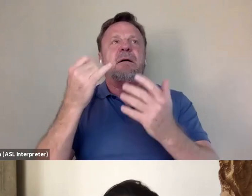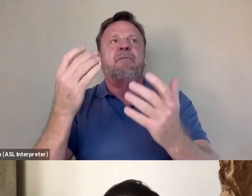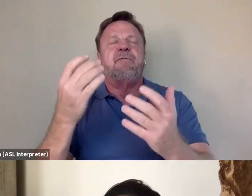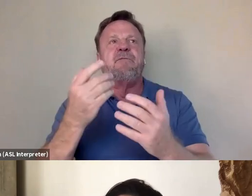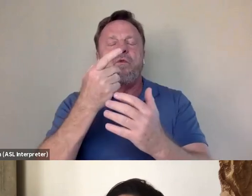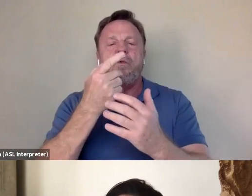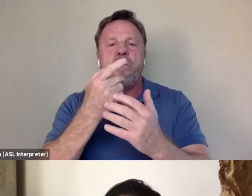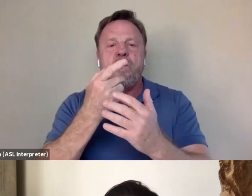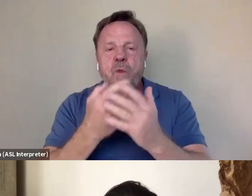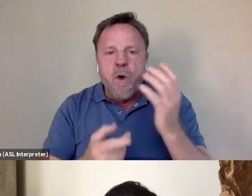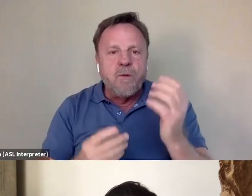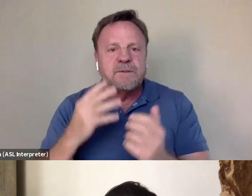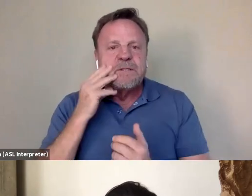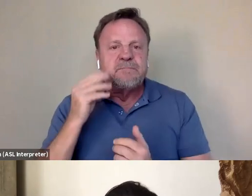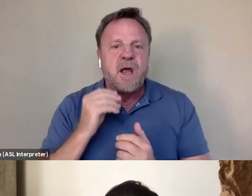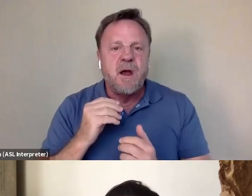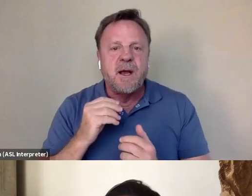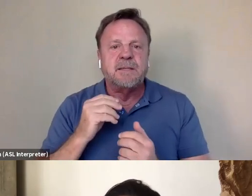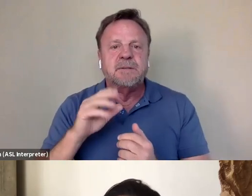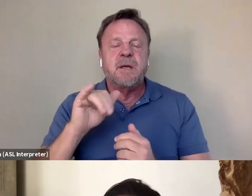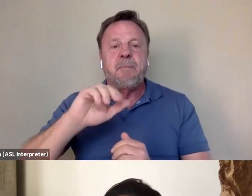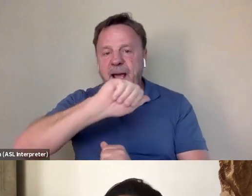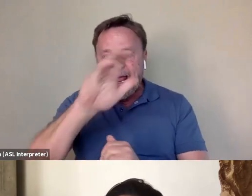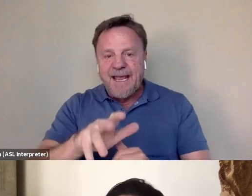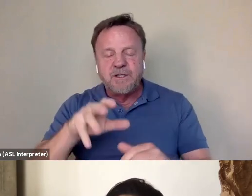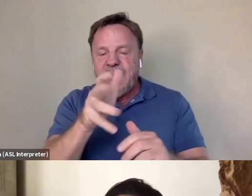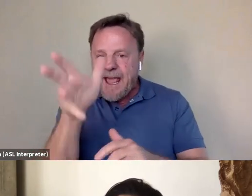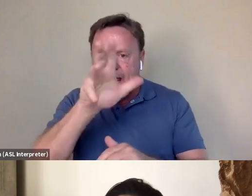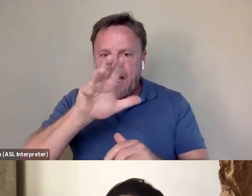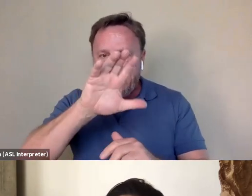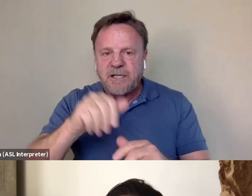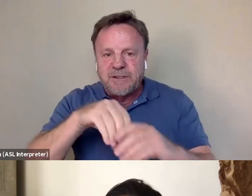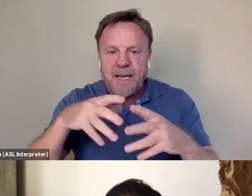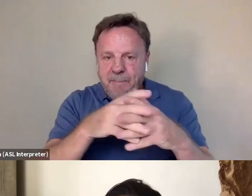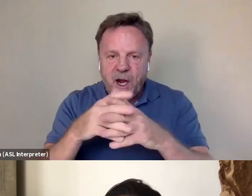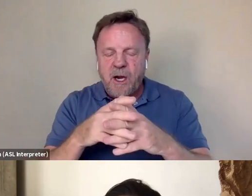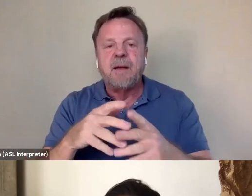what was experienced by, you know, Asians in America and then Asian-Americans I think, you know,